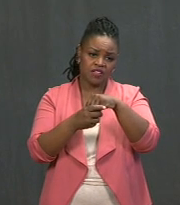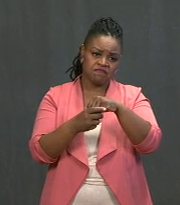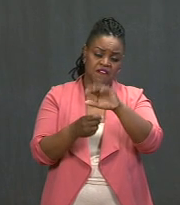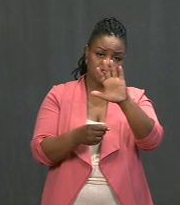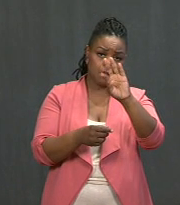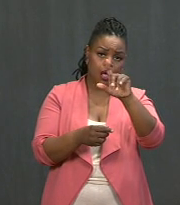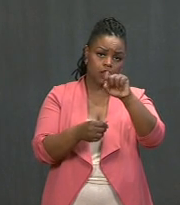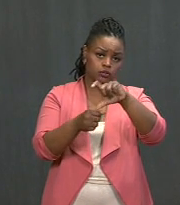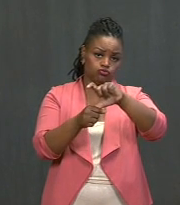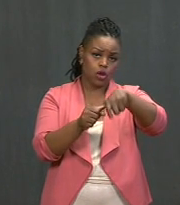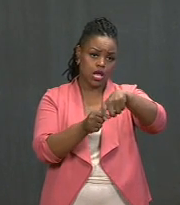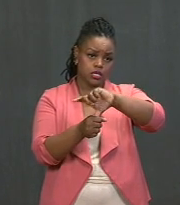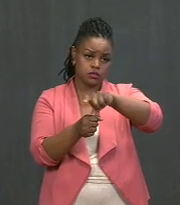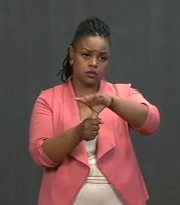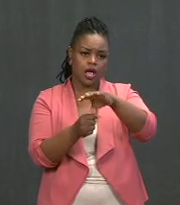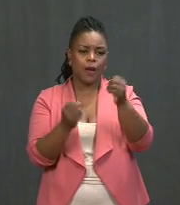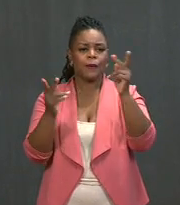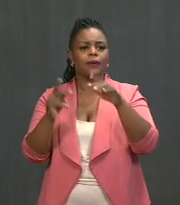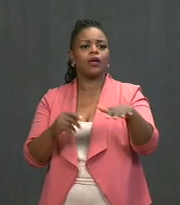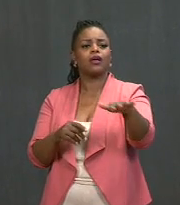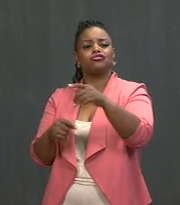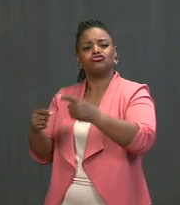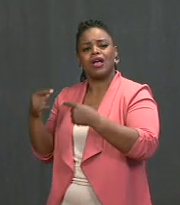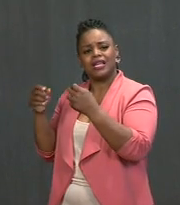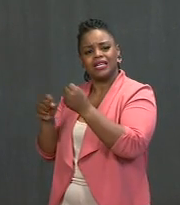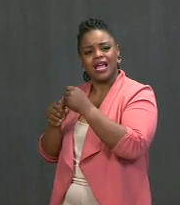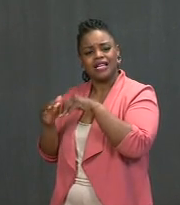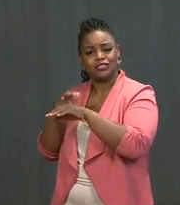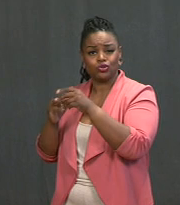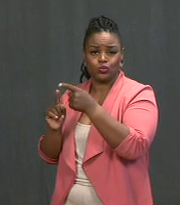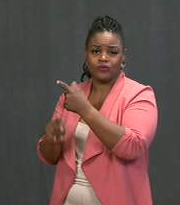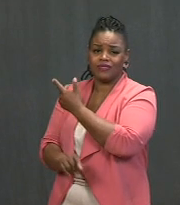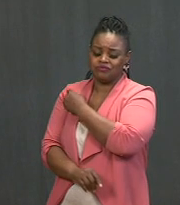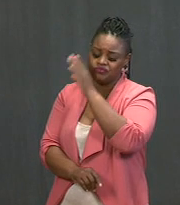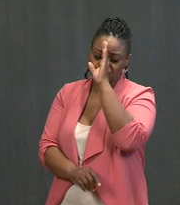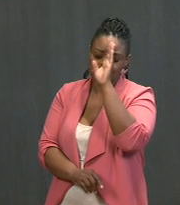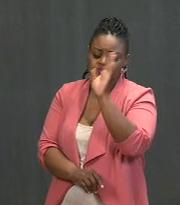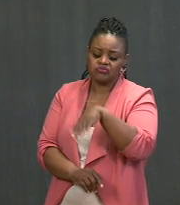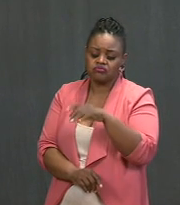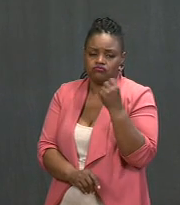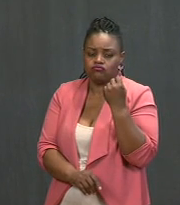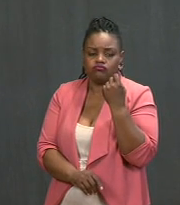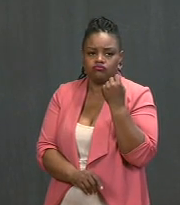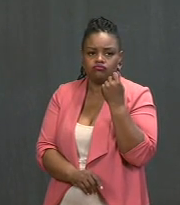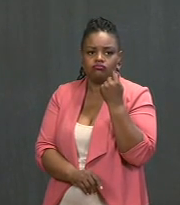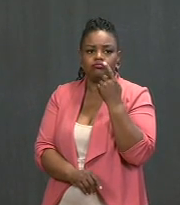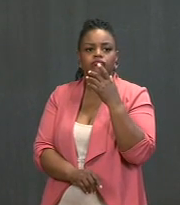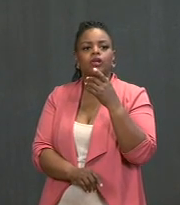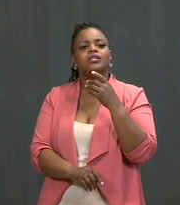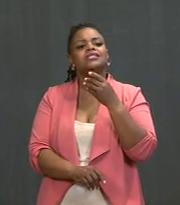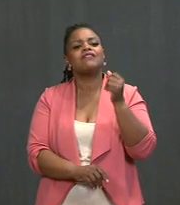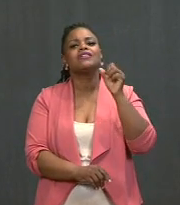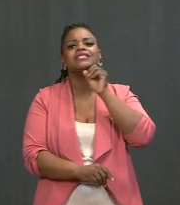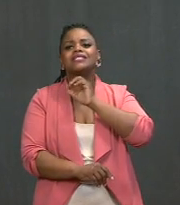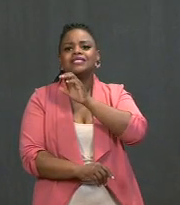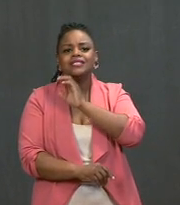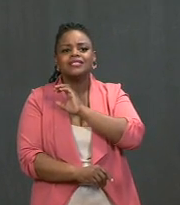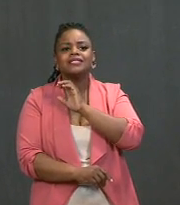who still struggle to get access to a shot. We know that there are a number of seniors and people with disabilities